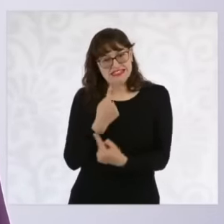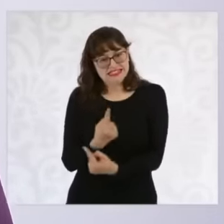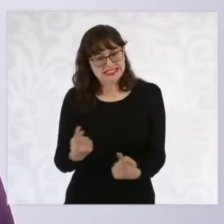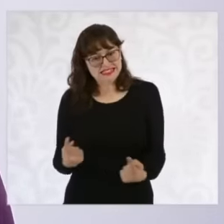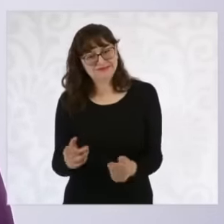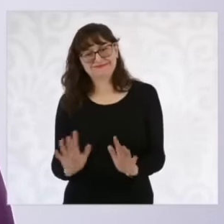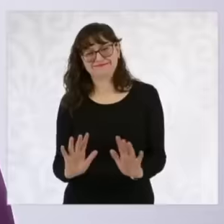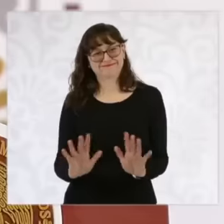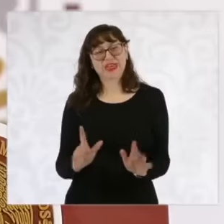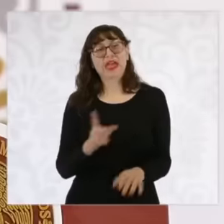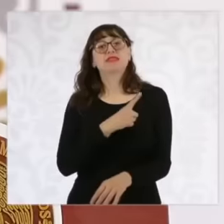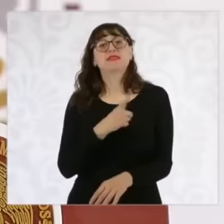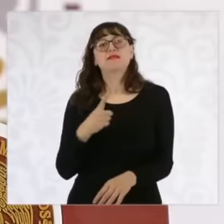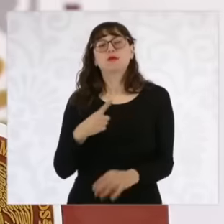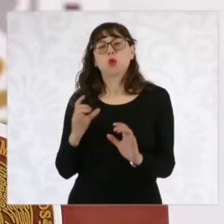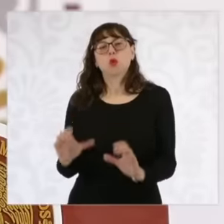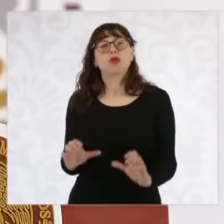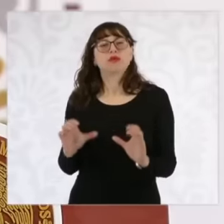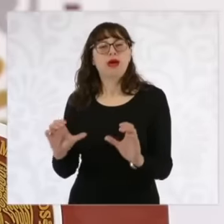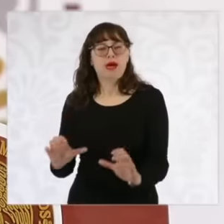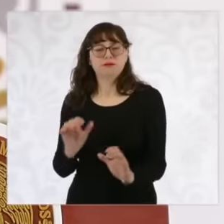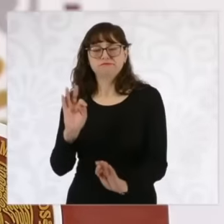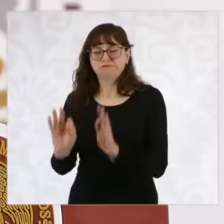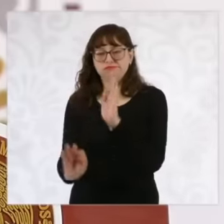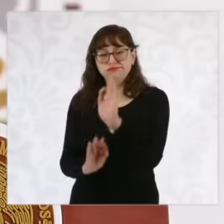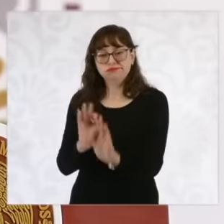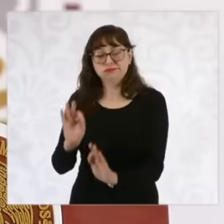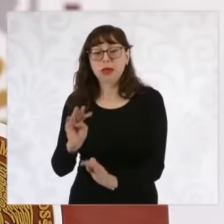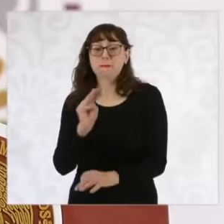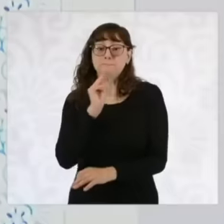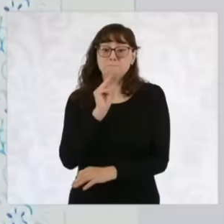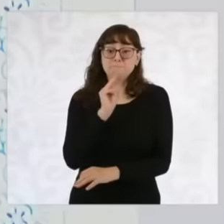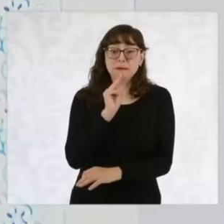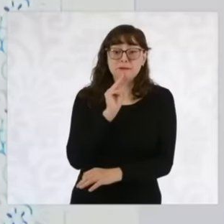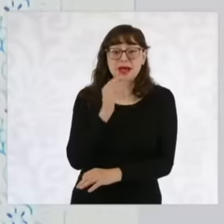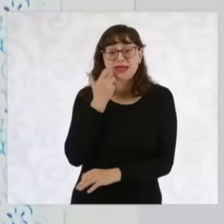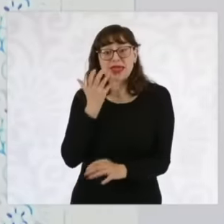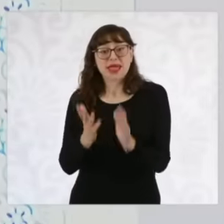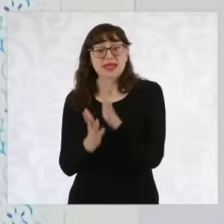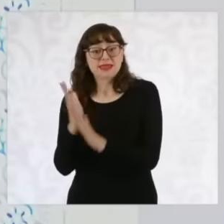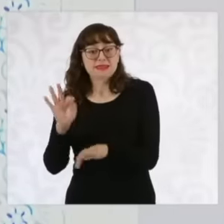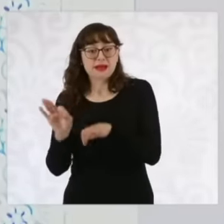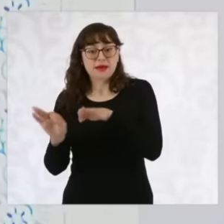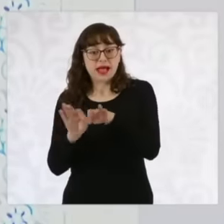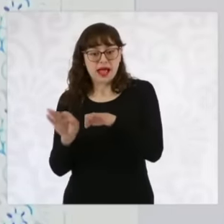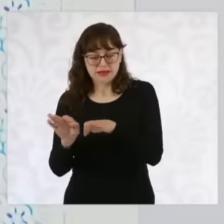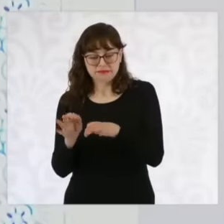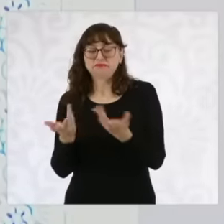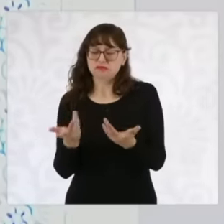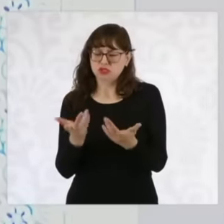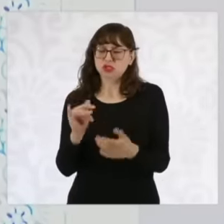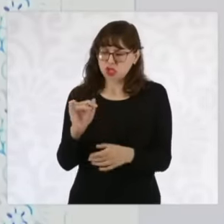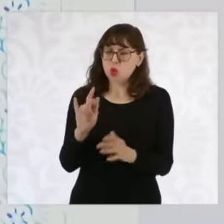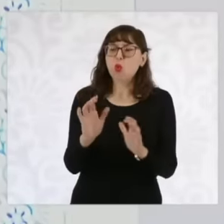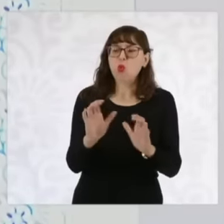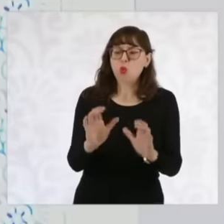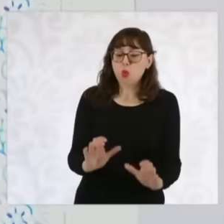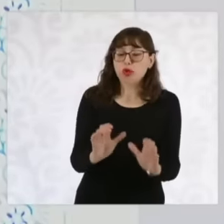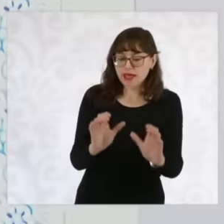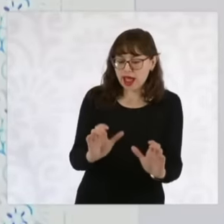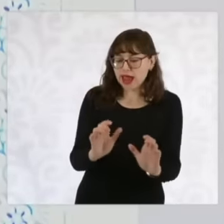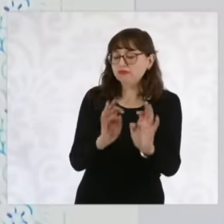able to go out to work if that is the case if they wish, but it is also a process where the